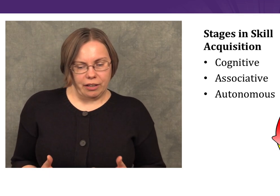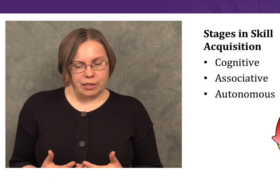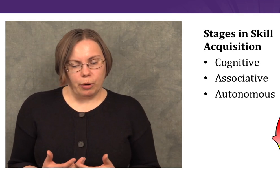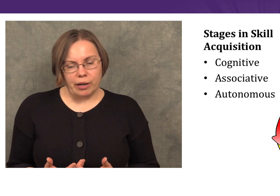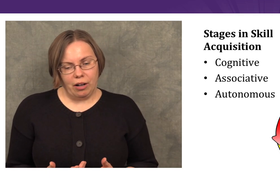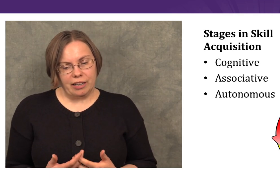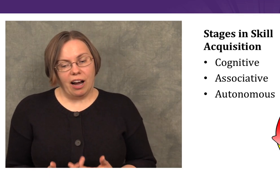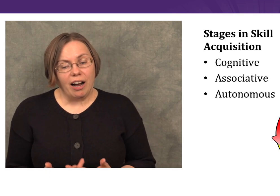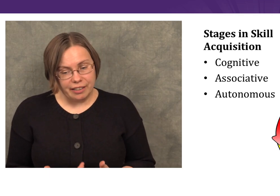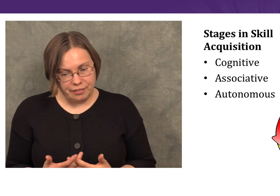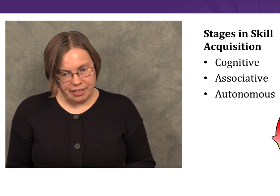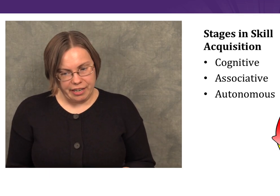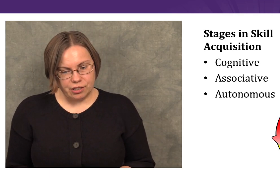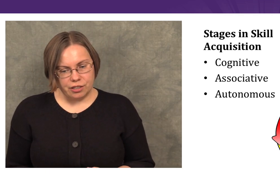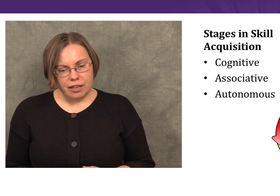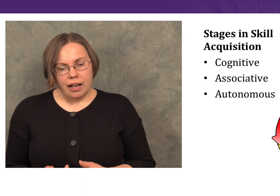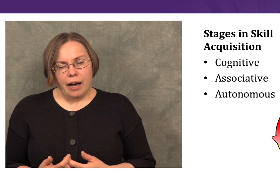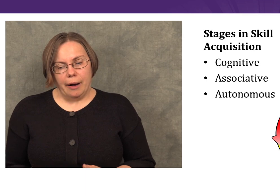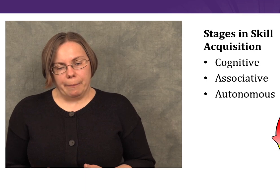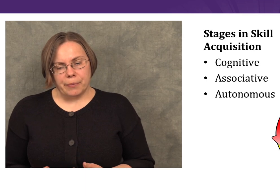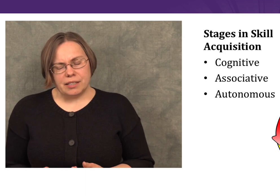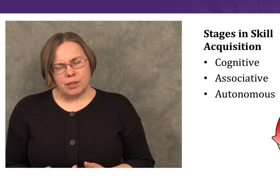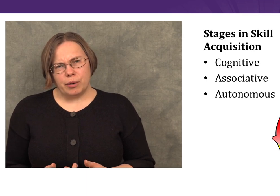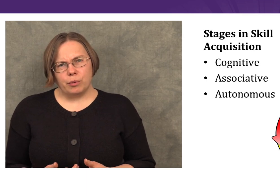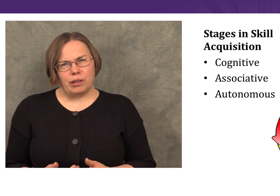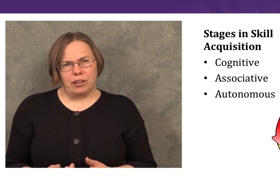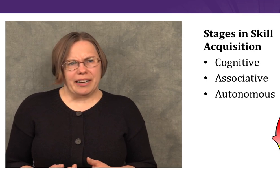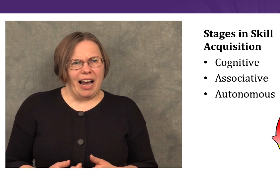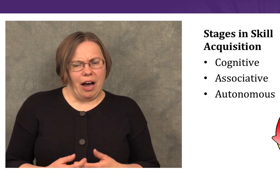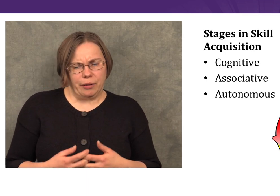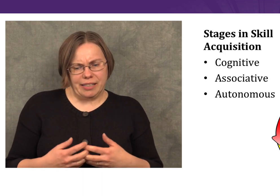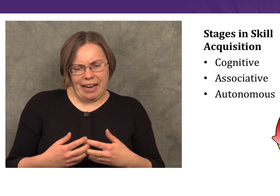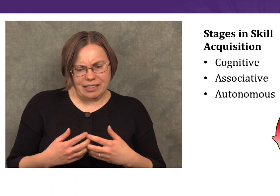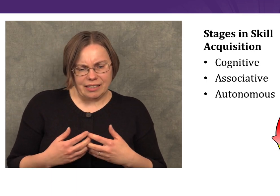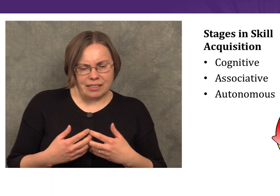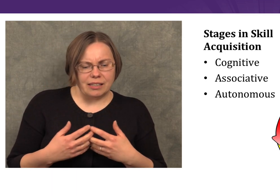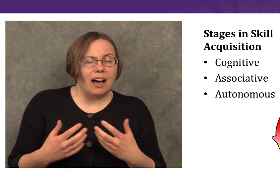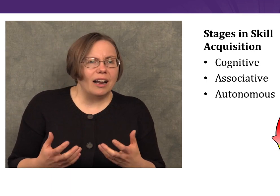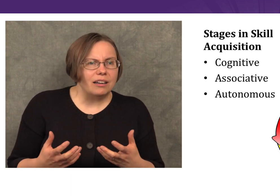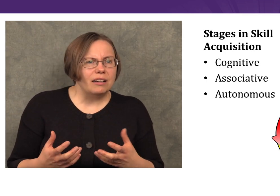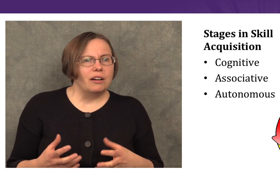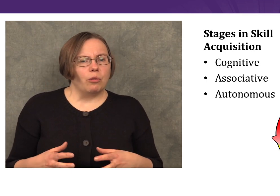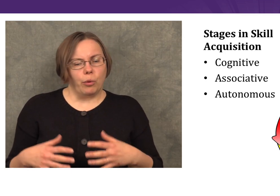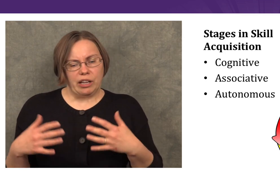is what we call the cognitive stage. This is when we’re learning how the task is done,